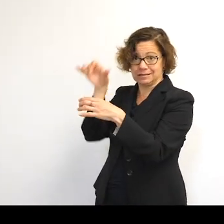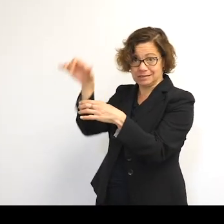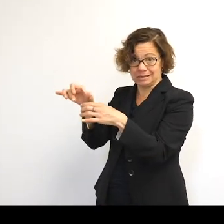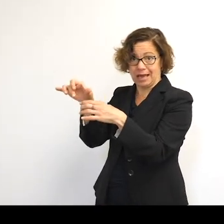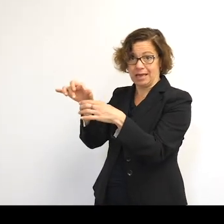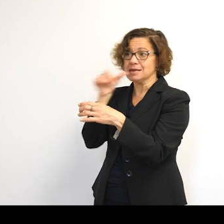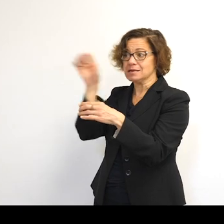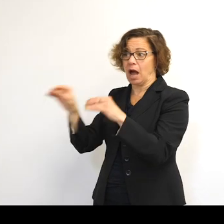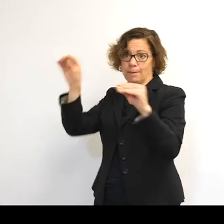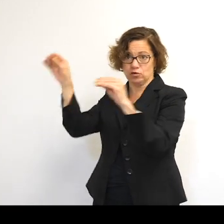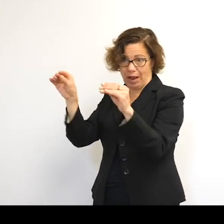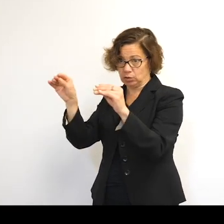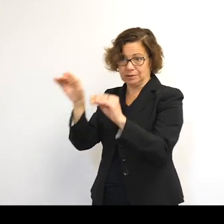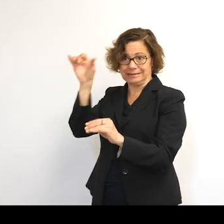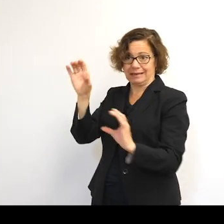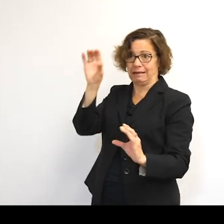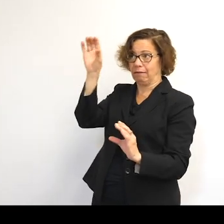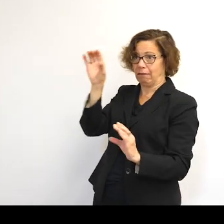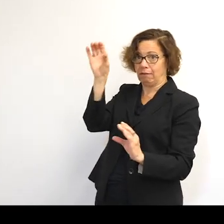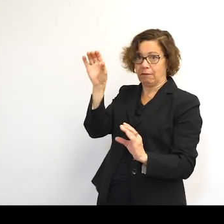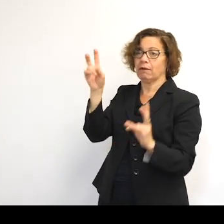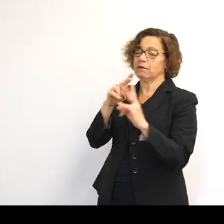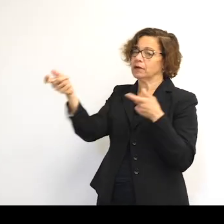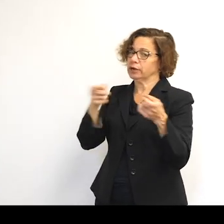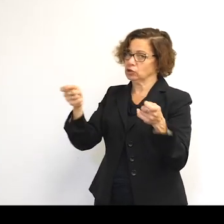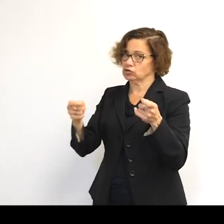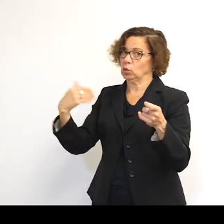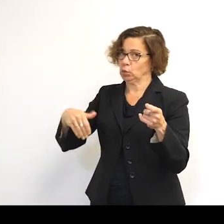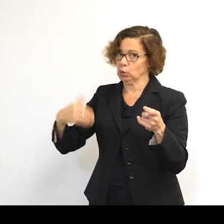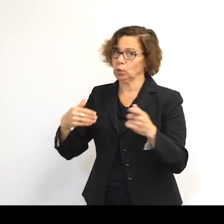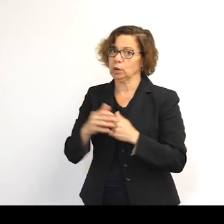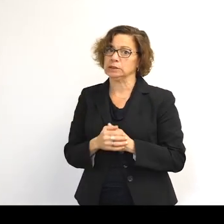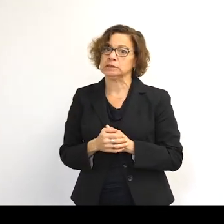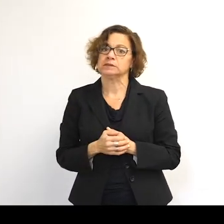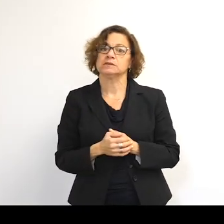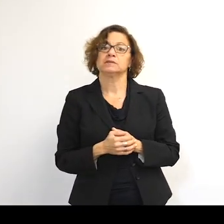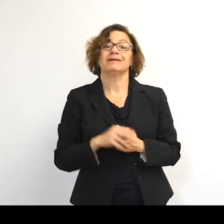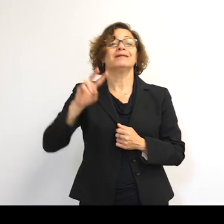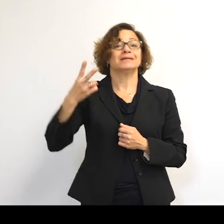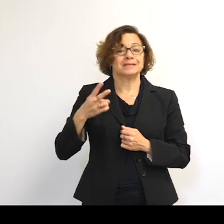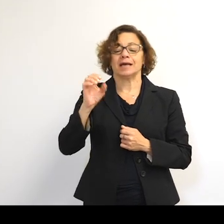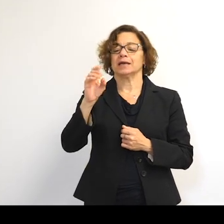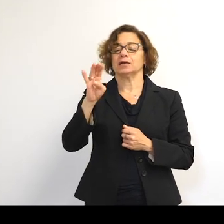and not move out of it under any circumstances. It's all very controlled. So the second orbital regime--